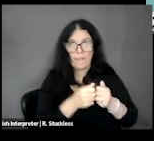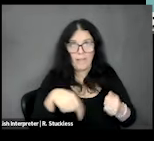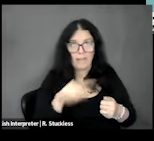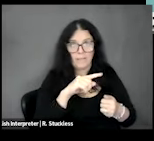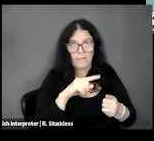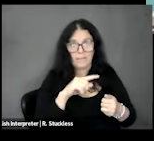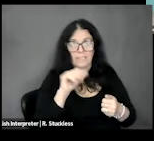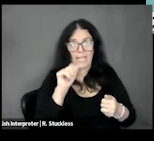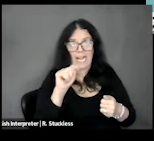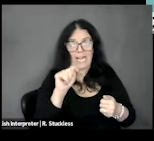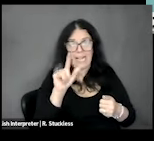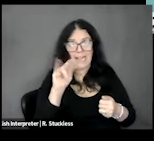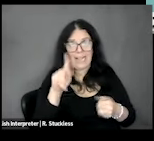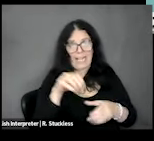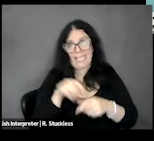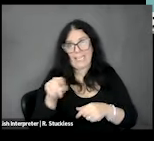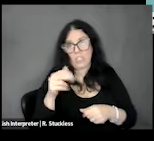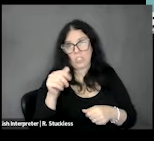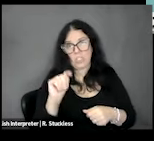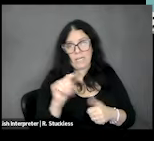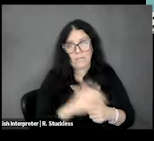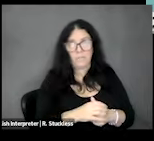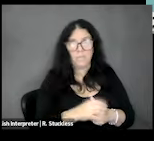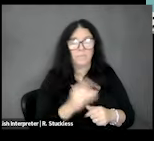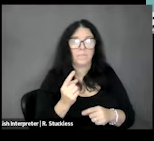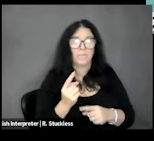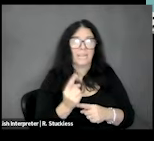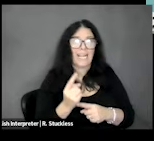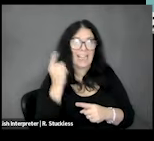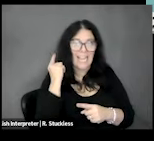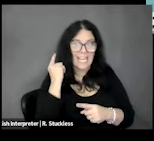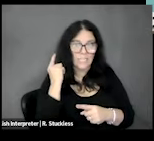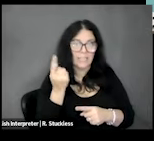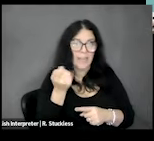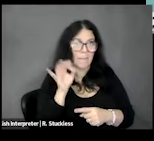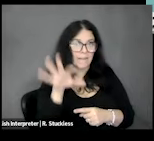at the link in the chat below, and last year - a little special mention since we're talking